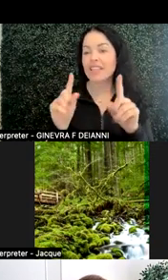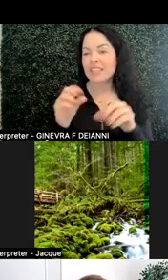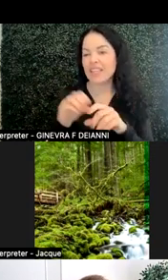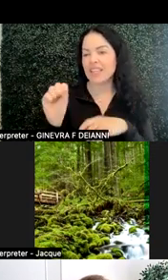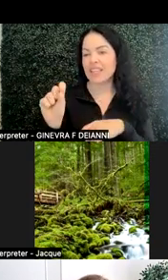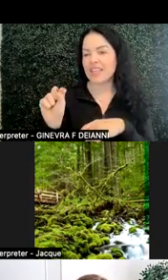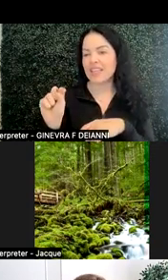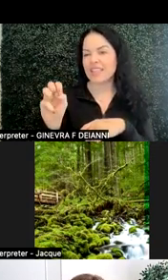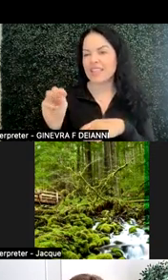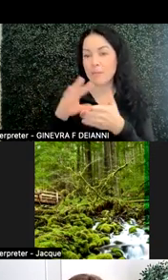for neurodiverse students.